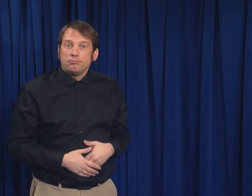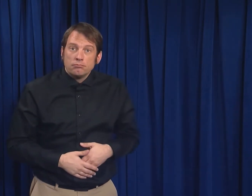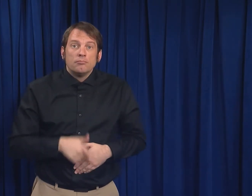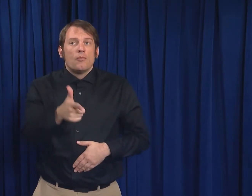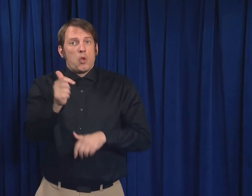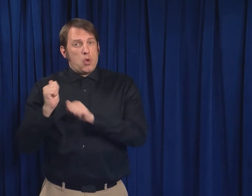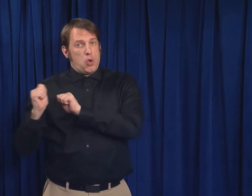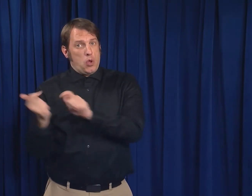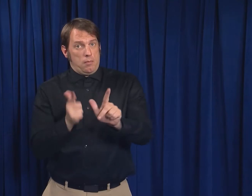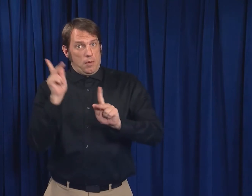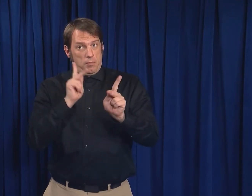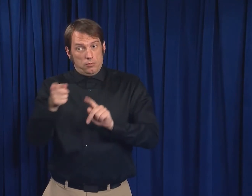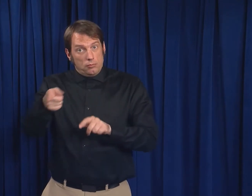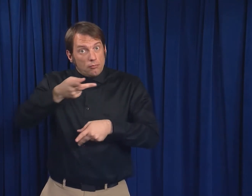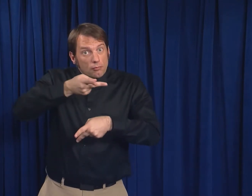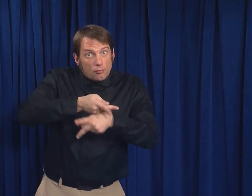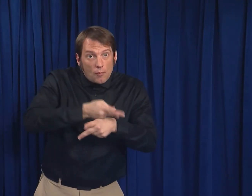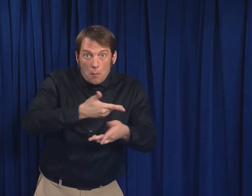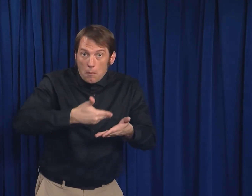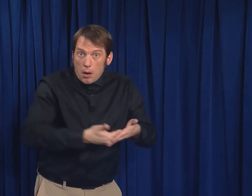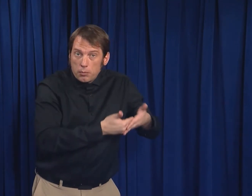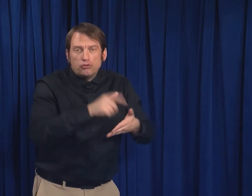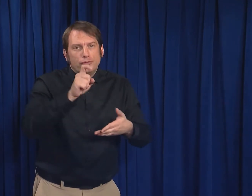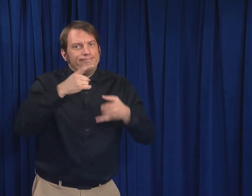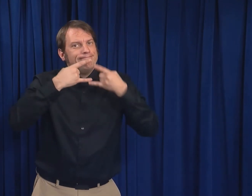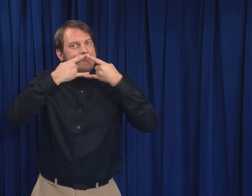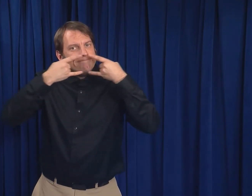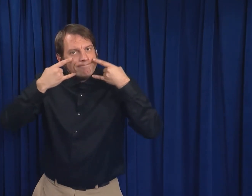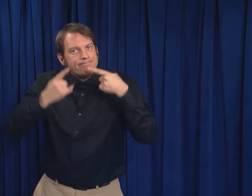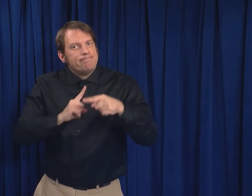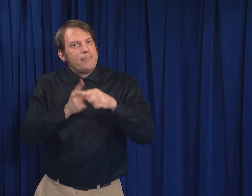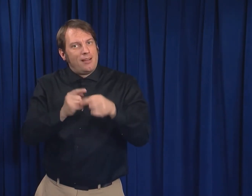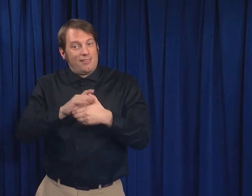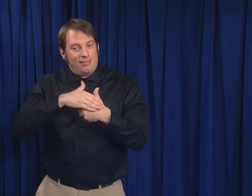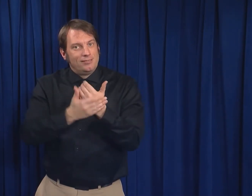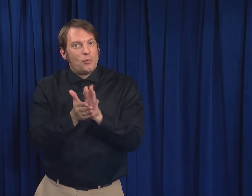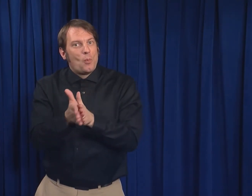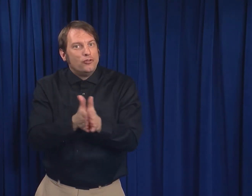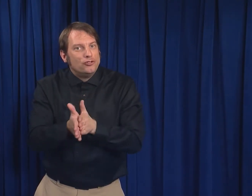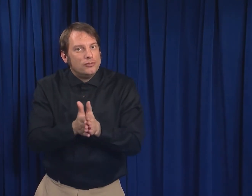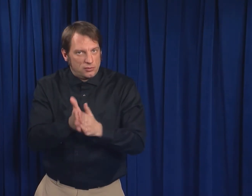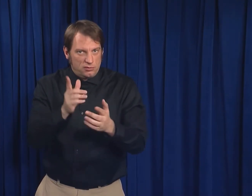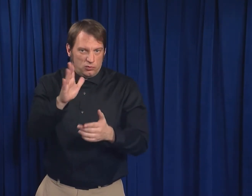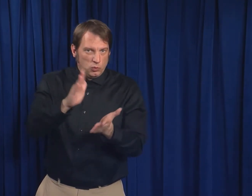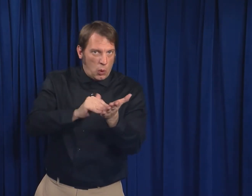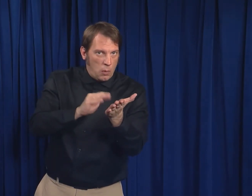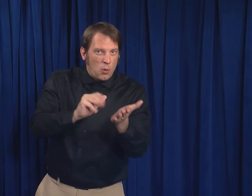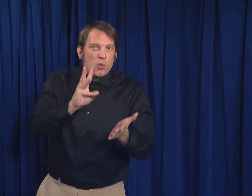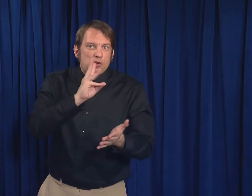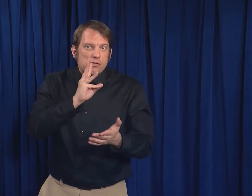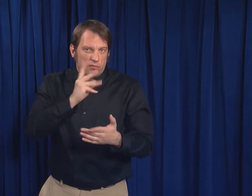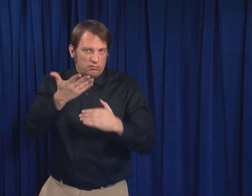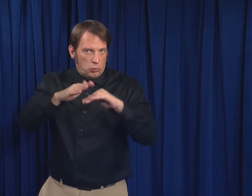Everyone who cares for the baby should wear a mask and wash their hands with soap and water